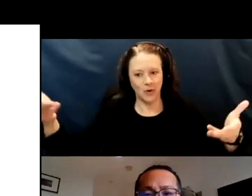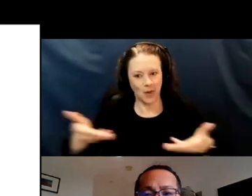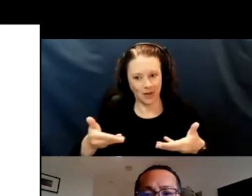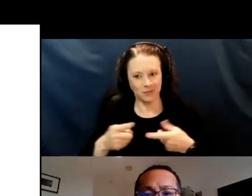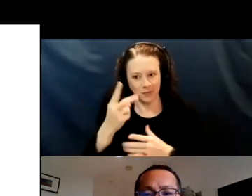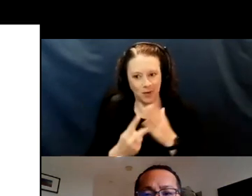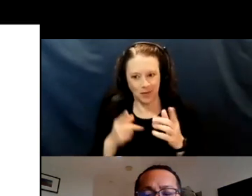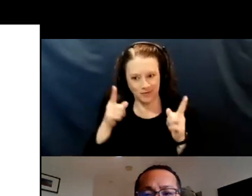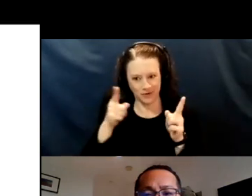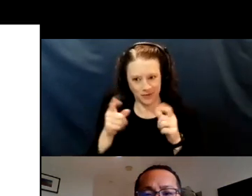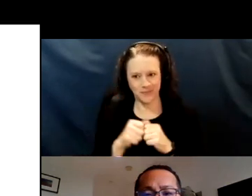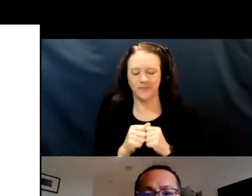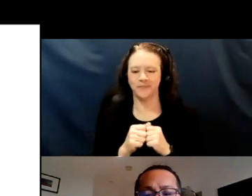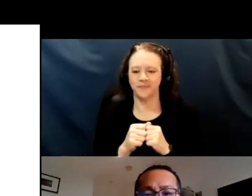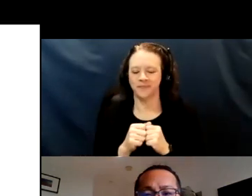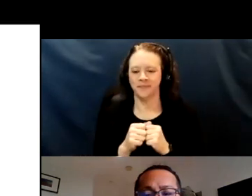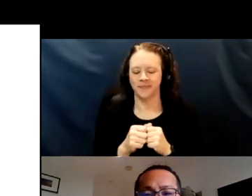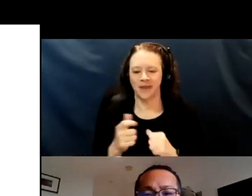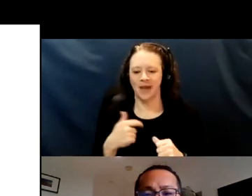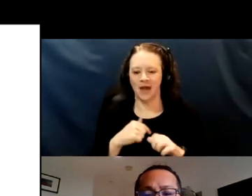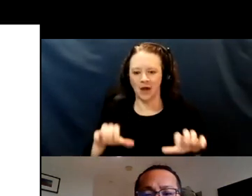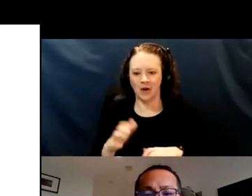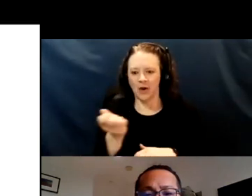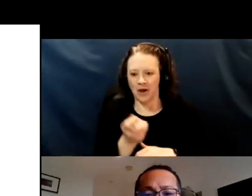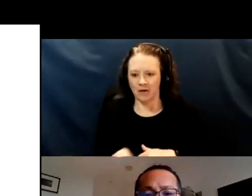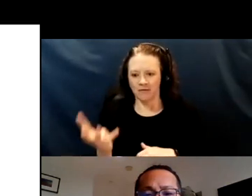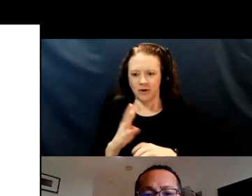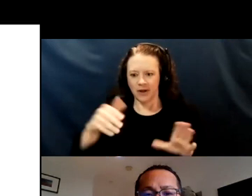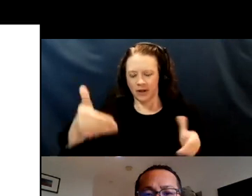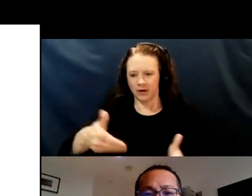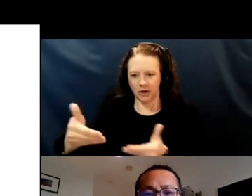I'll just do a few introductory slides to get us started.